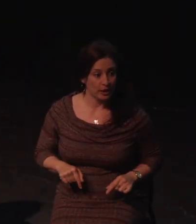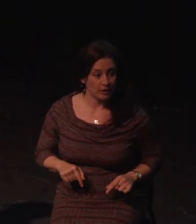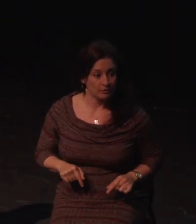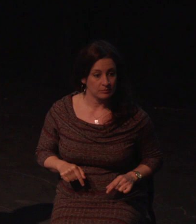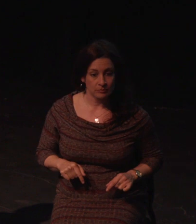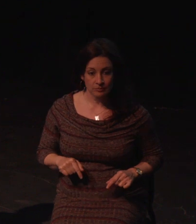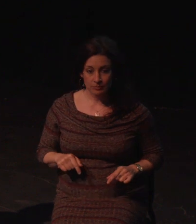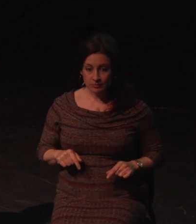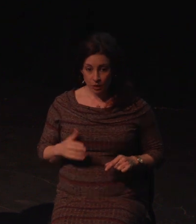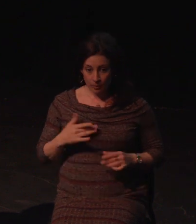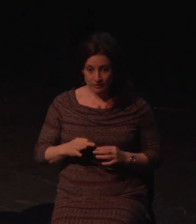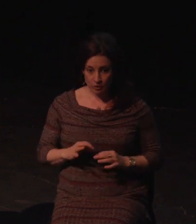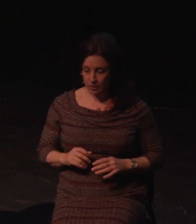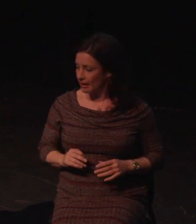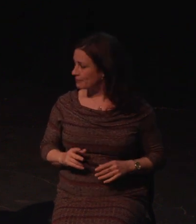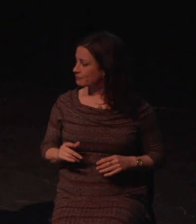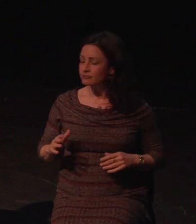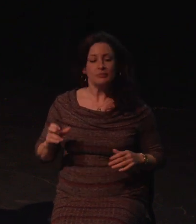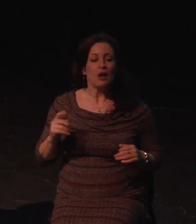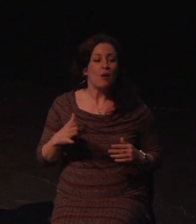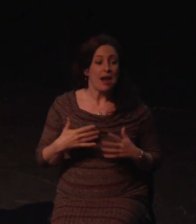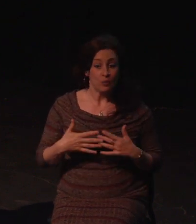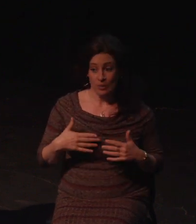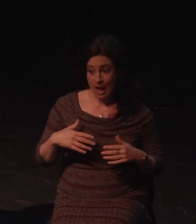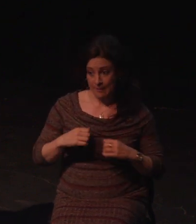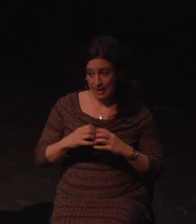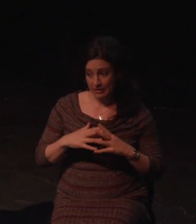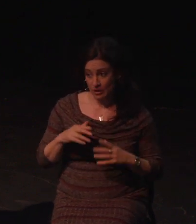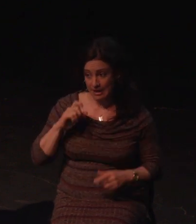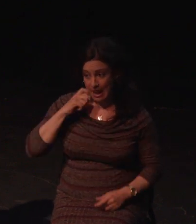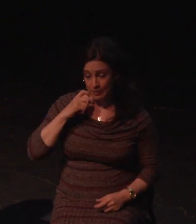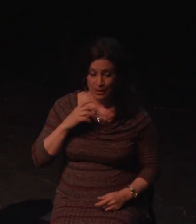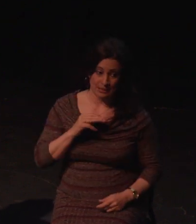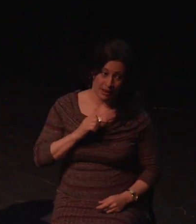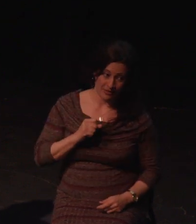I cried at least three times, and I thoroughly enjoyed every damn second. Now, I have so many more accessibility